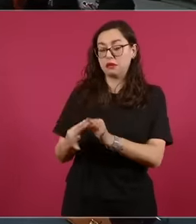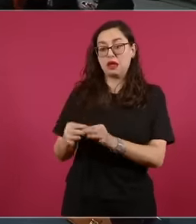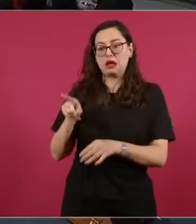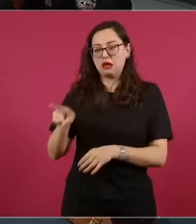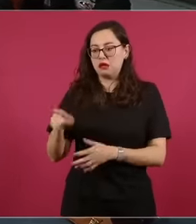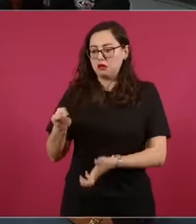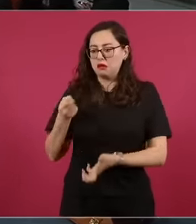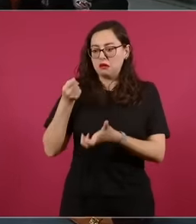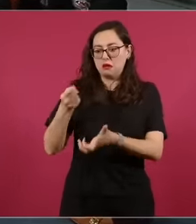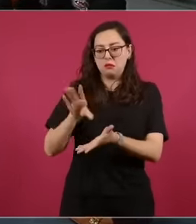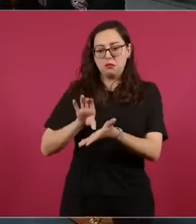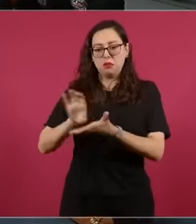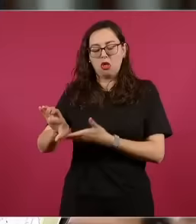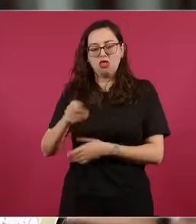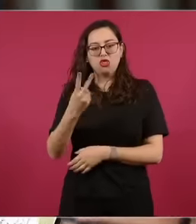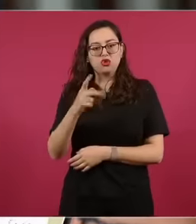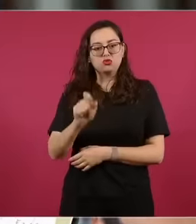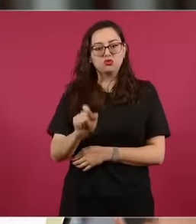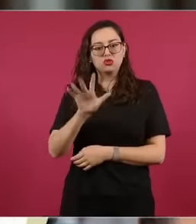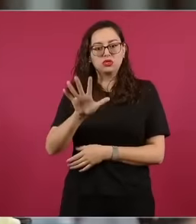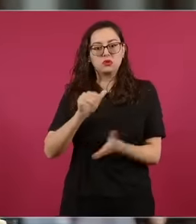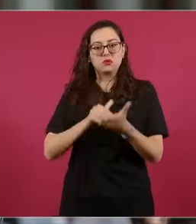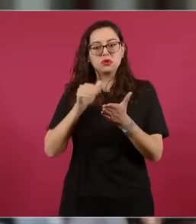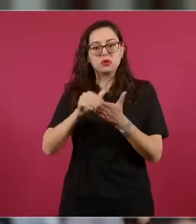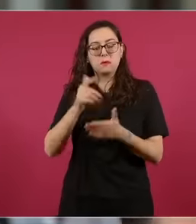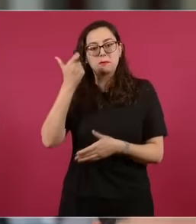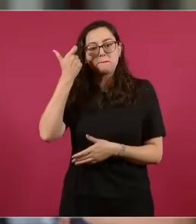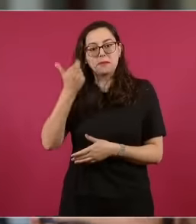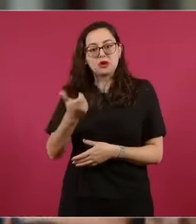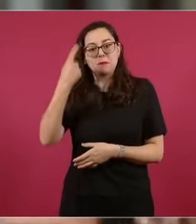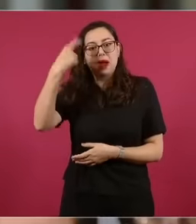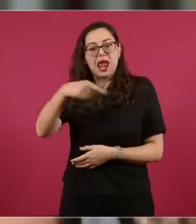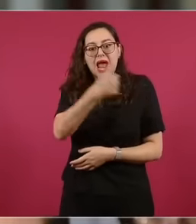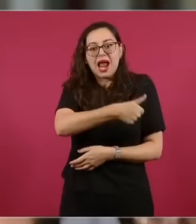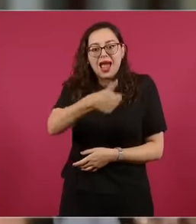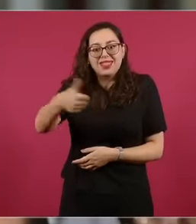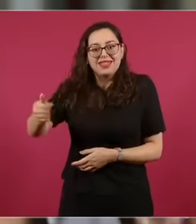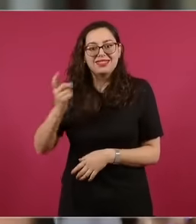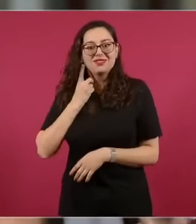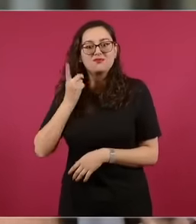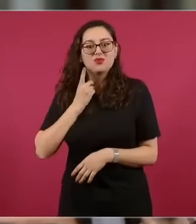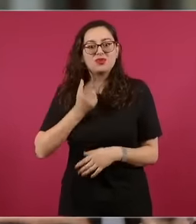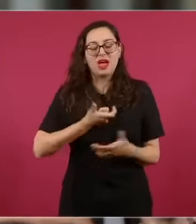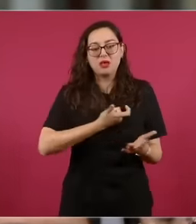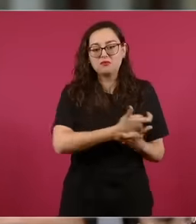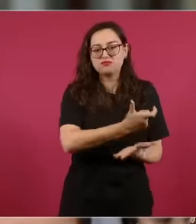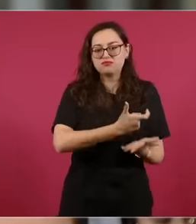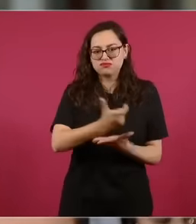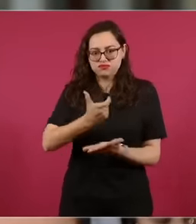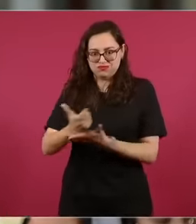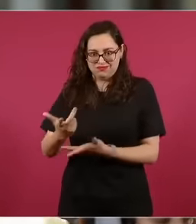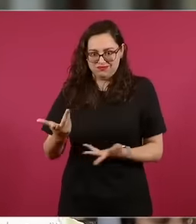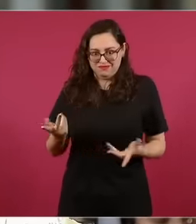the deputies. I would like to know your opinion and if you would call for them to follow the